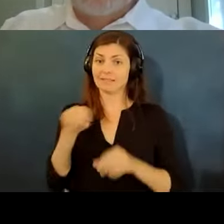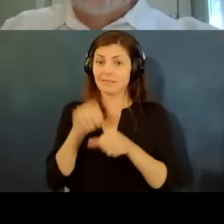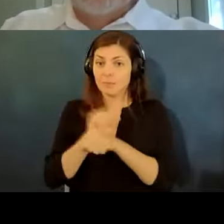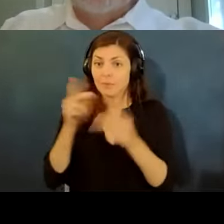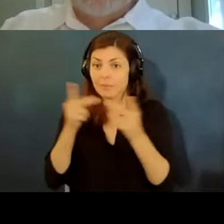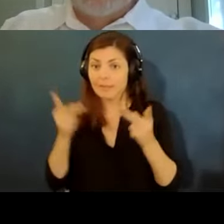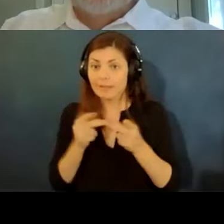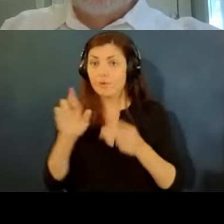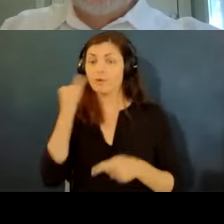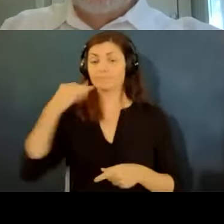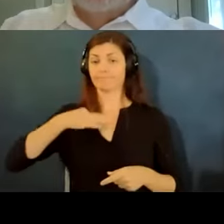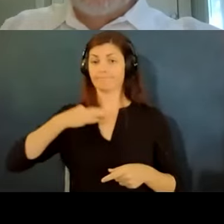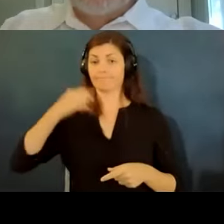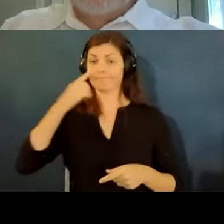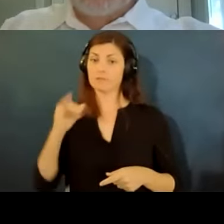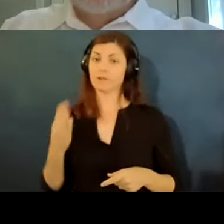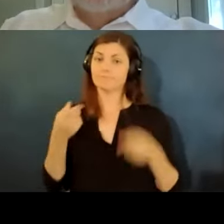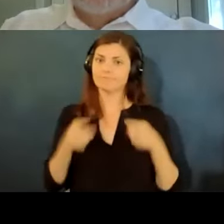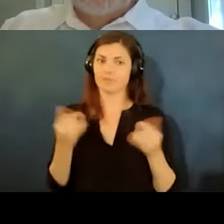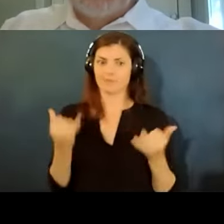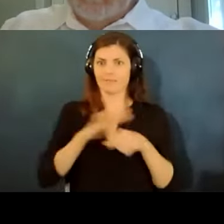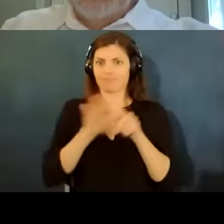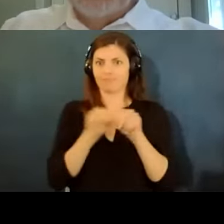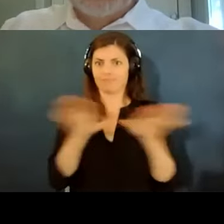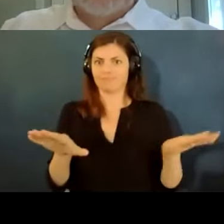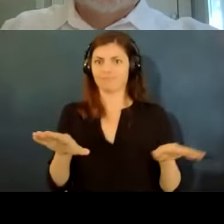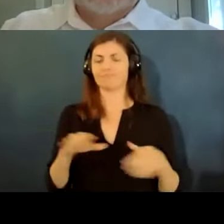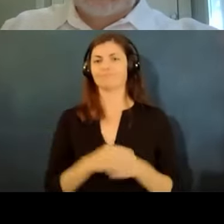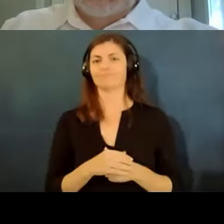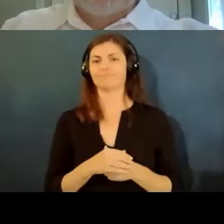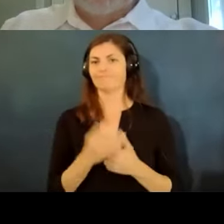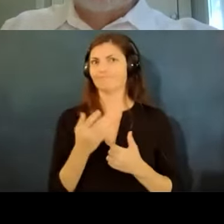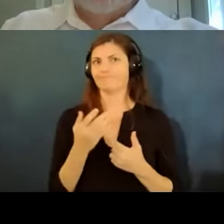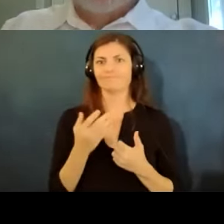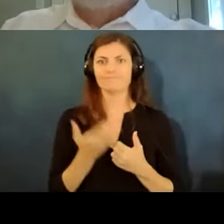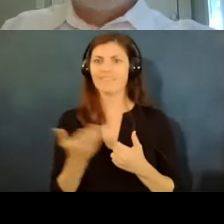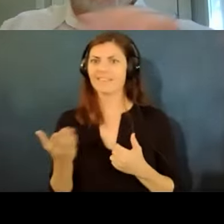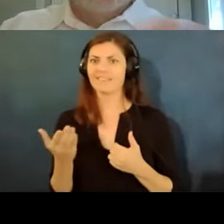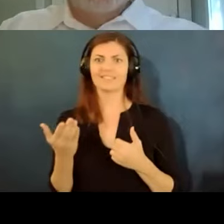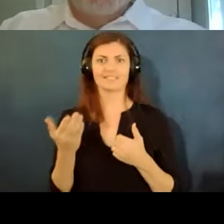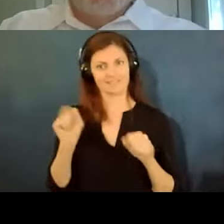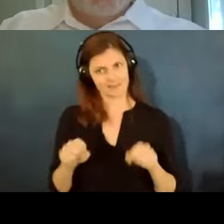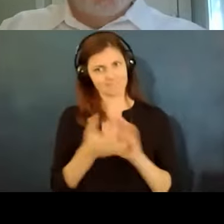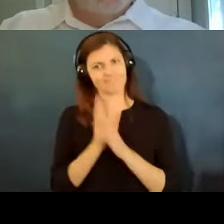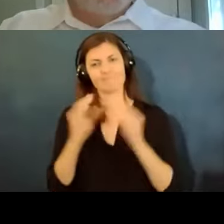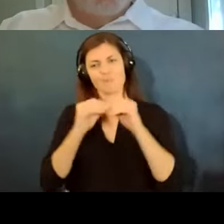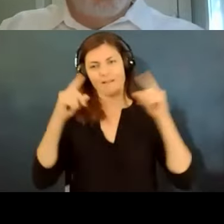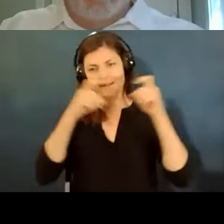for a job during the pandemic and the things that that makes more complicated um so the law